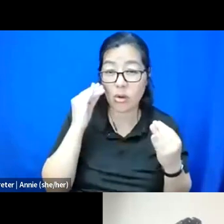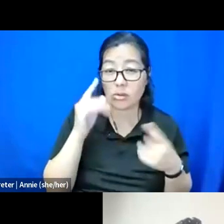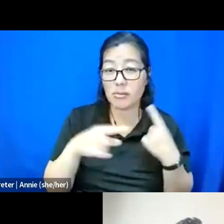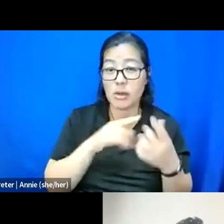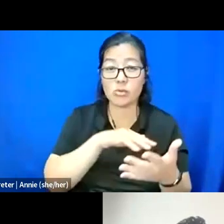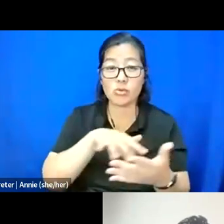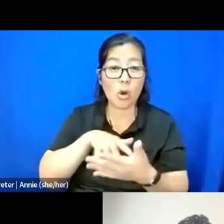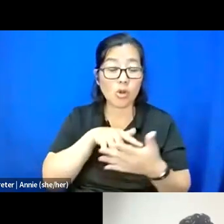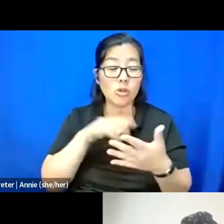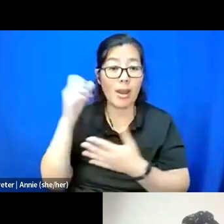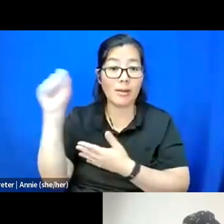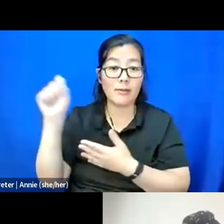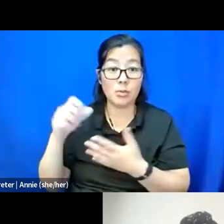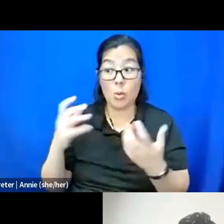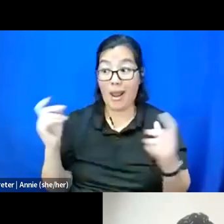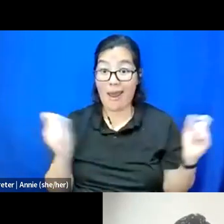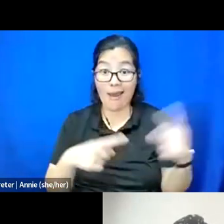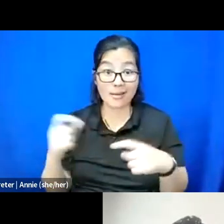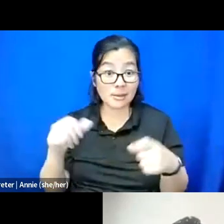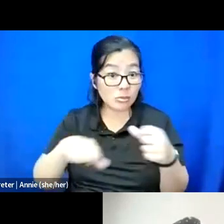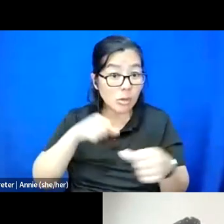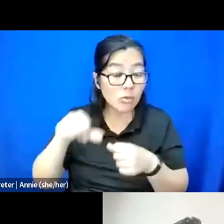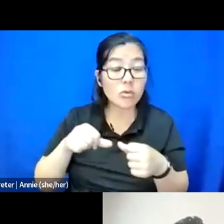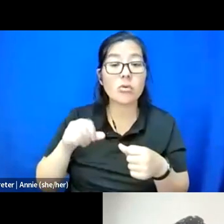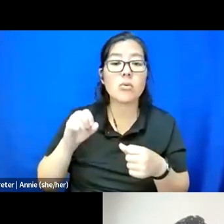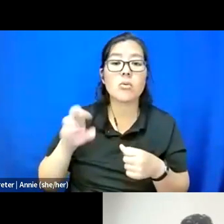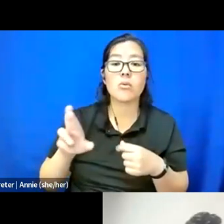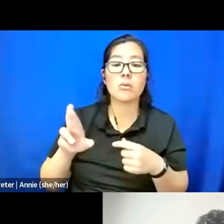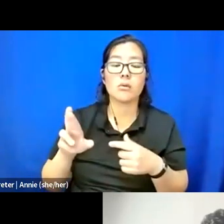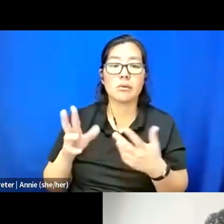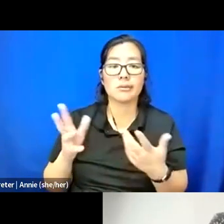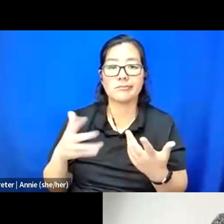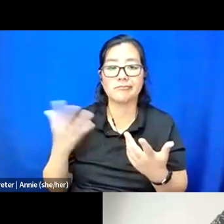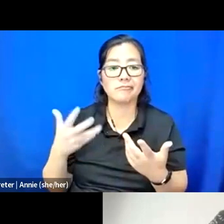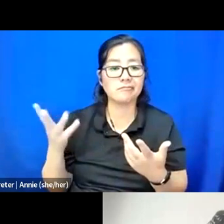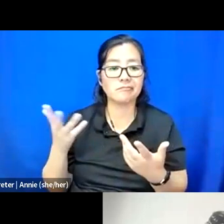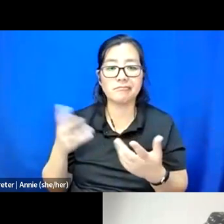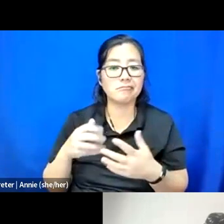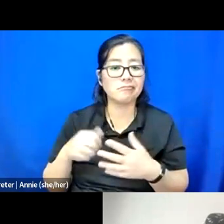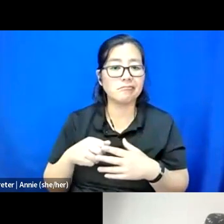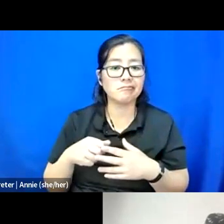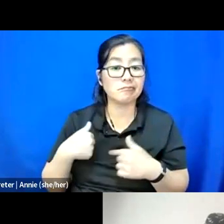to ask each other or that feel like maybe, you know, I can ask big questions.